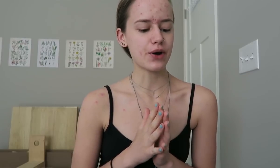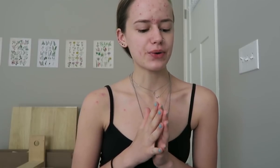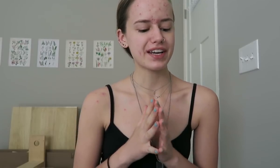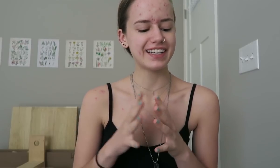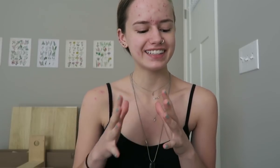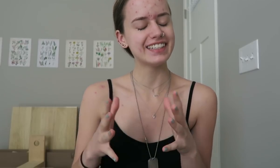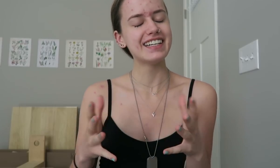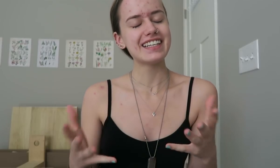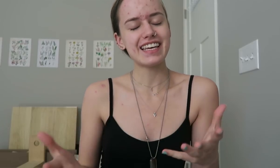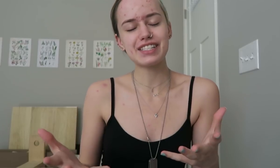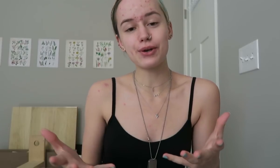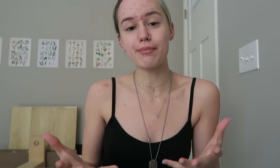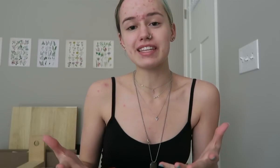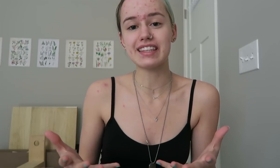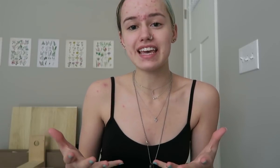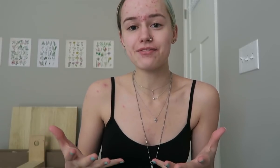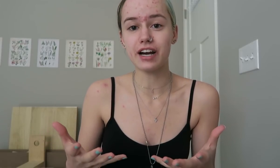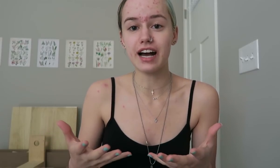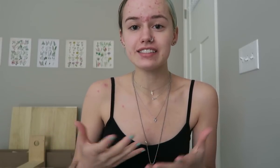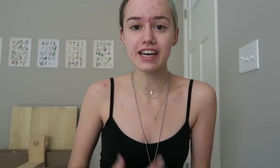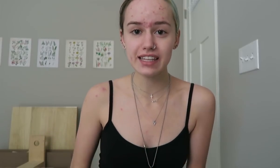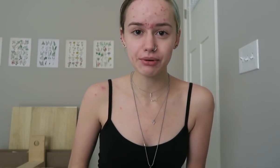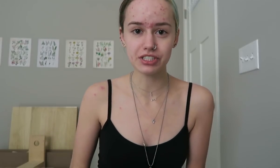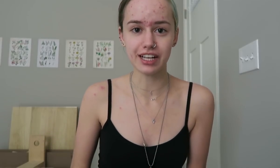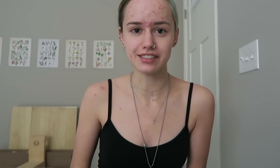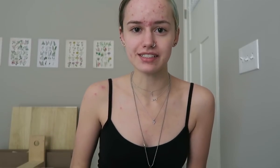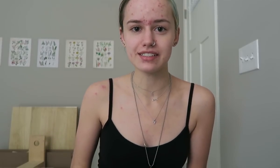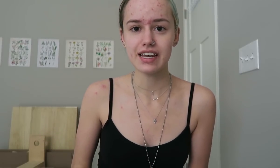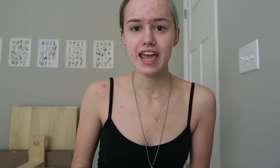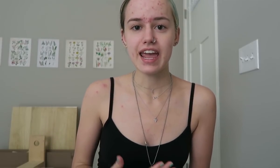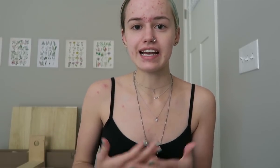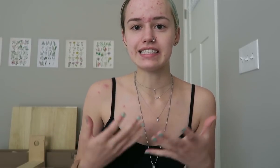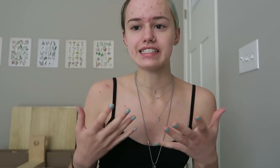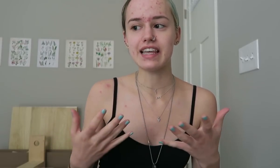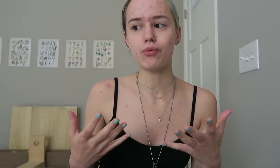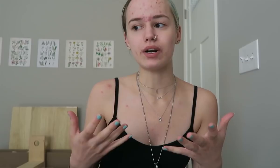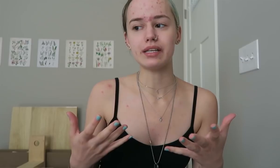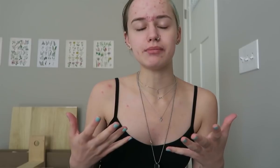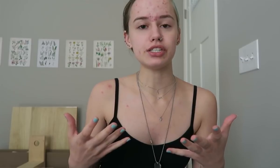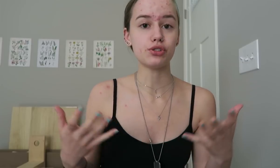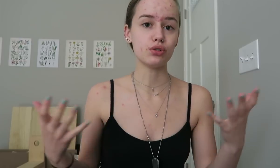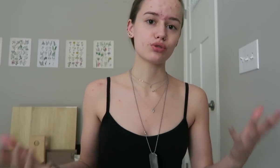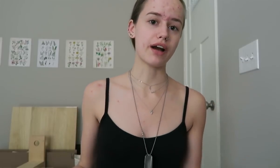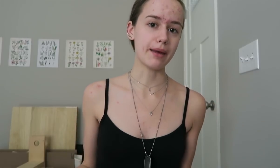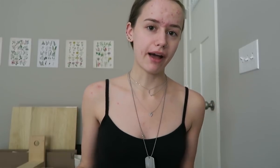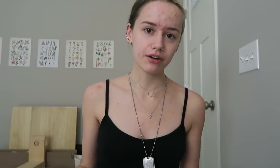*laughs* They told me that they've got sign language classes and they wanted me to try them out.